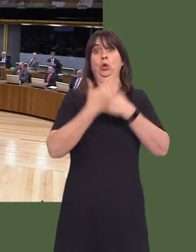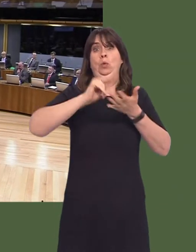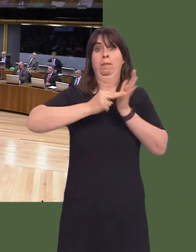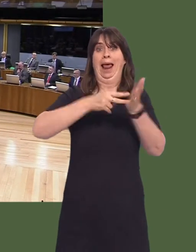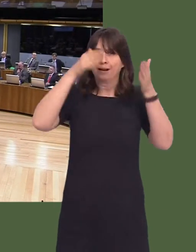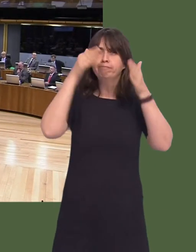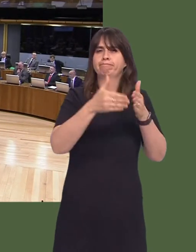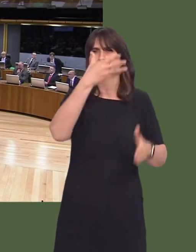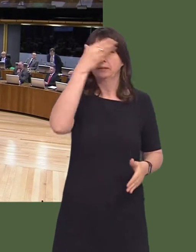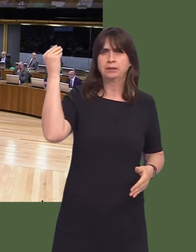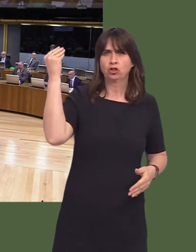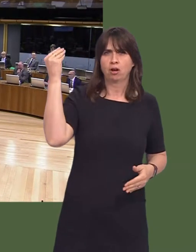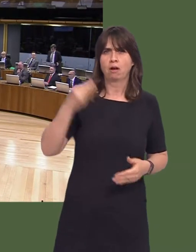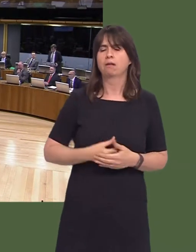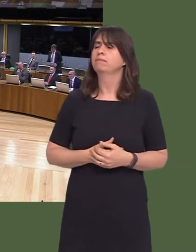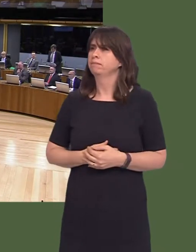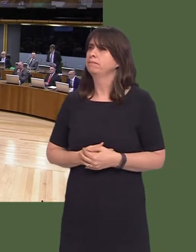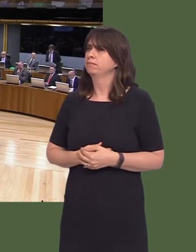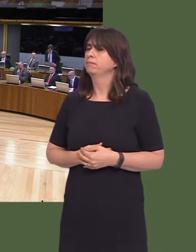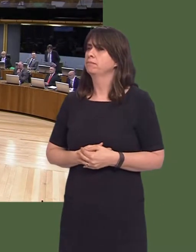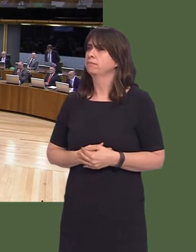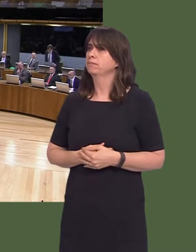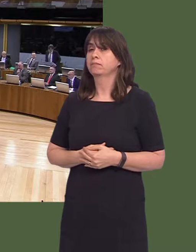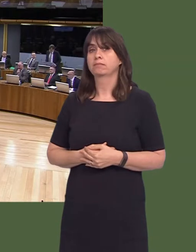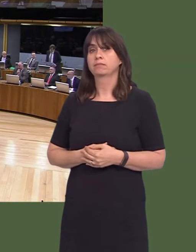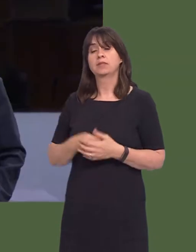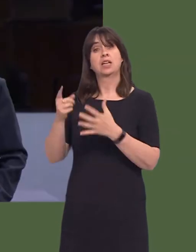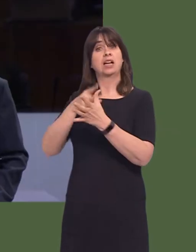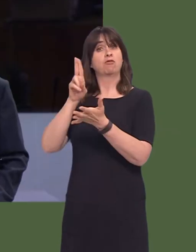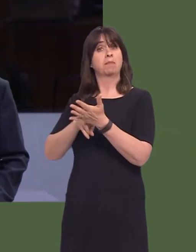Nick Ramsay AM: Thank you, First Minister. The decision of Aneurin Bevan Local Health